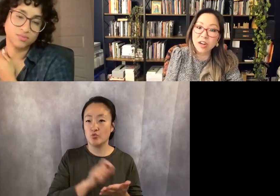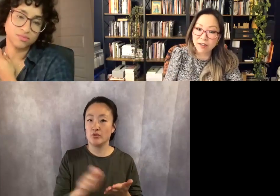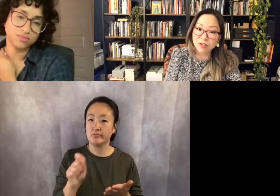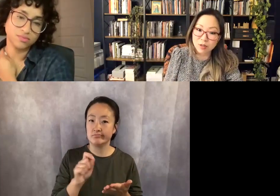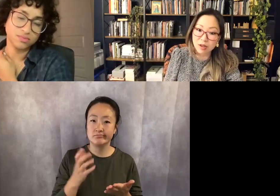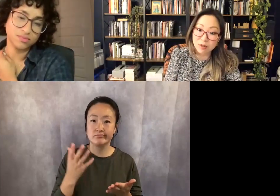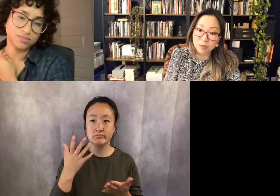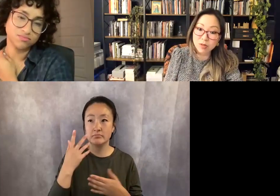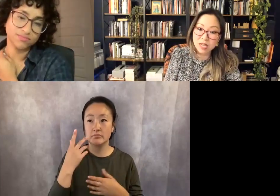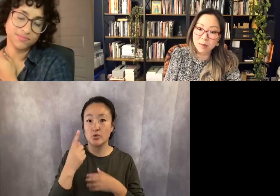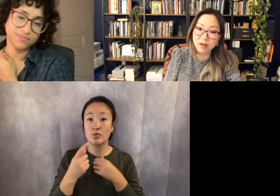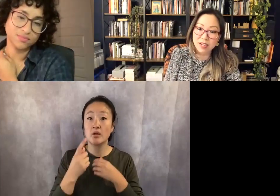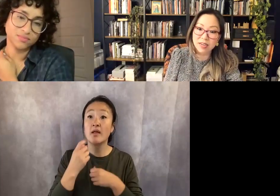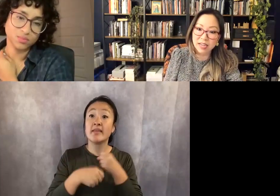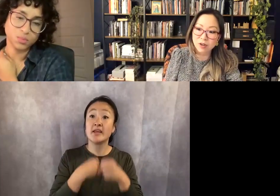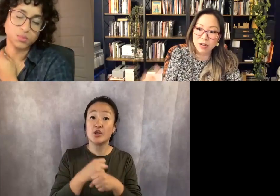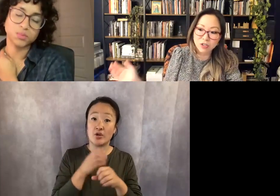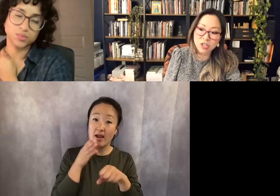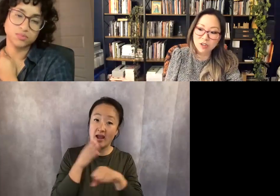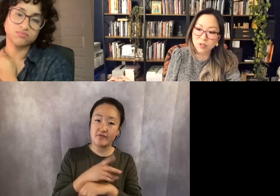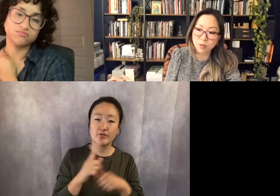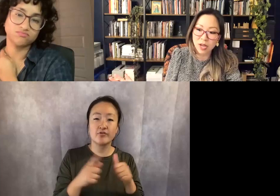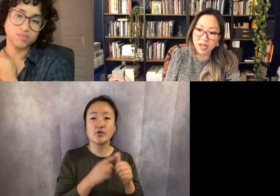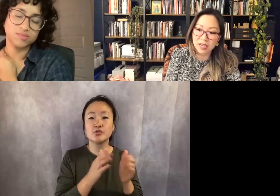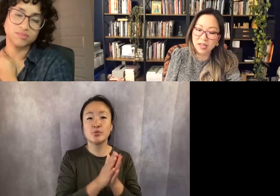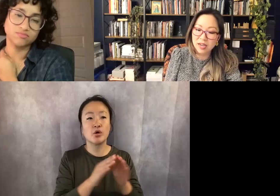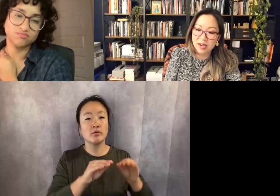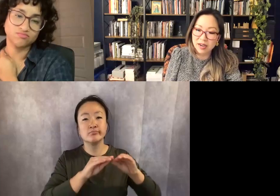after my first book came out, and I had shelved away,